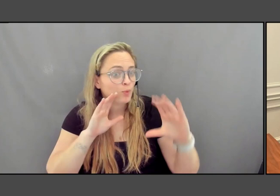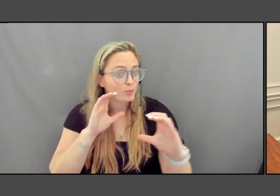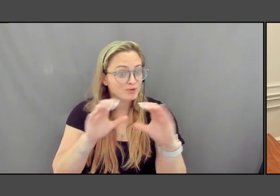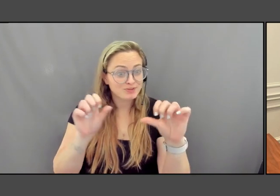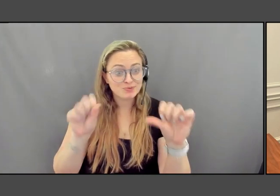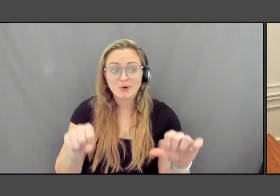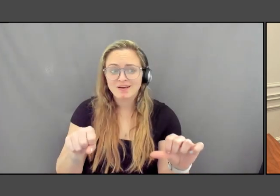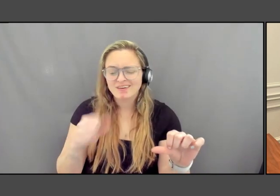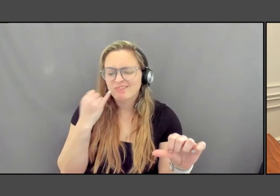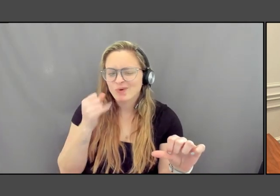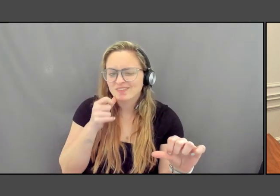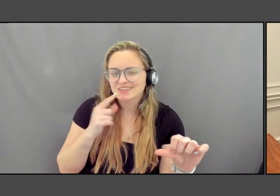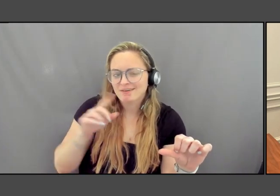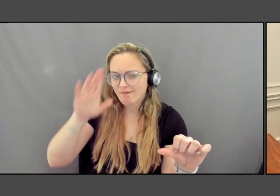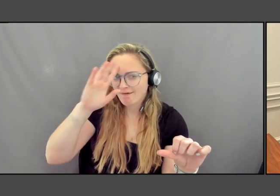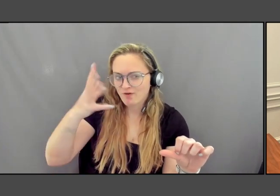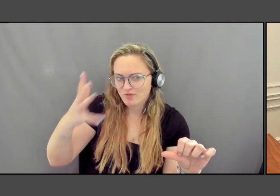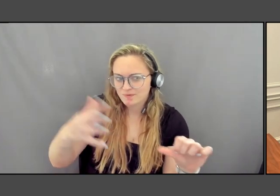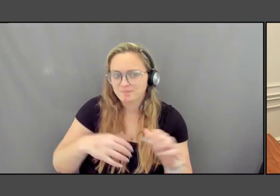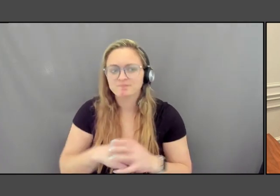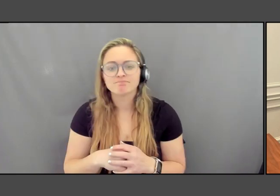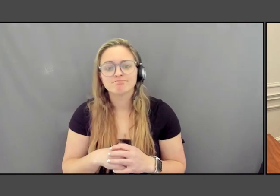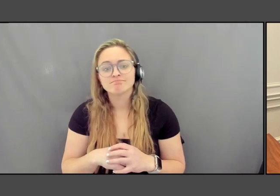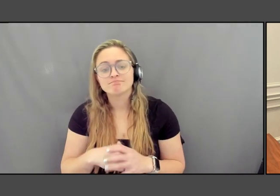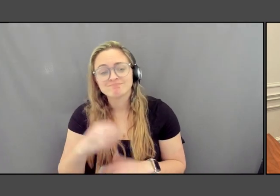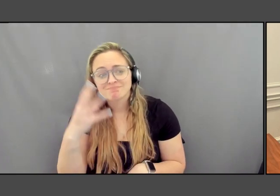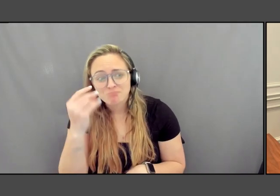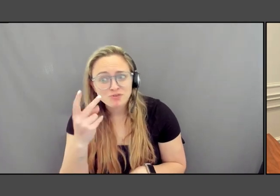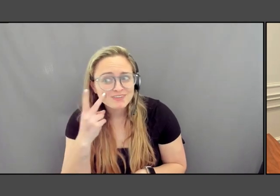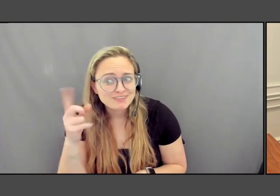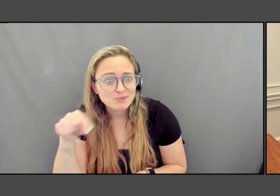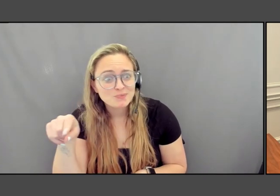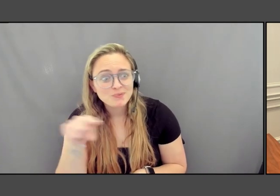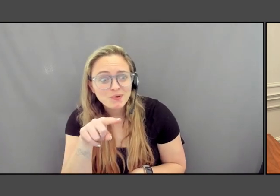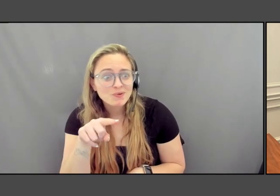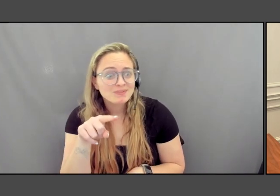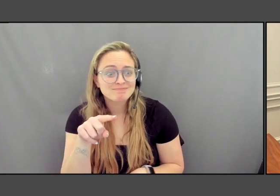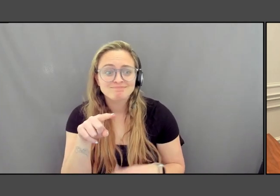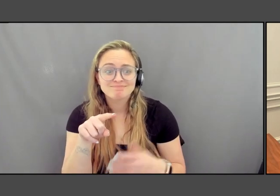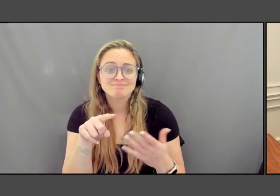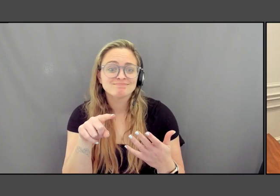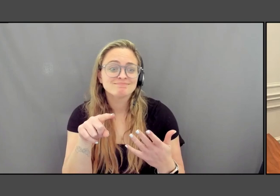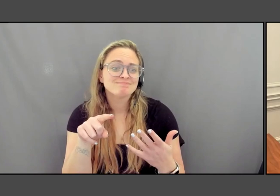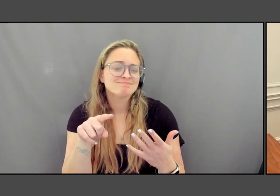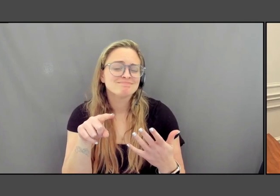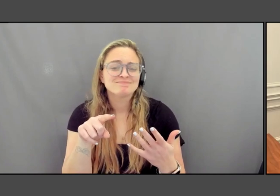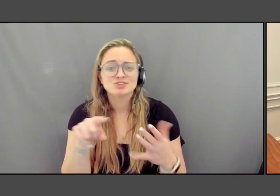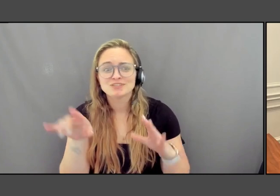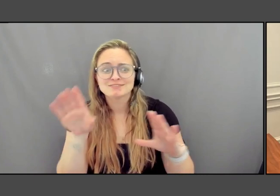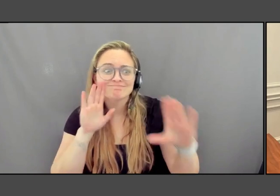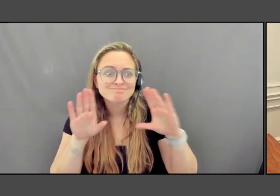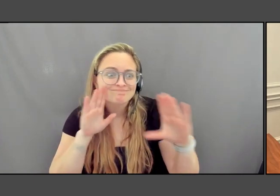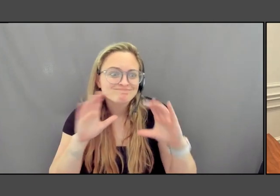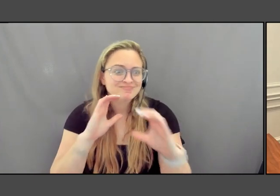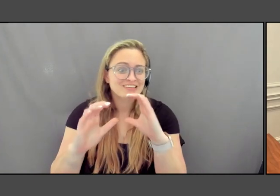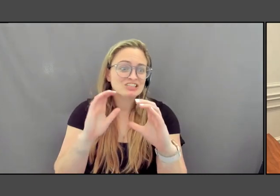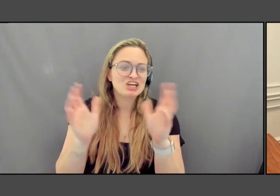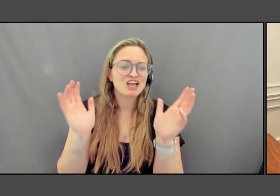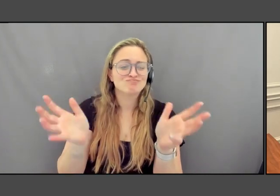As always, it's beautiful to see you just shouting away in the chat and letting us know where you are,